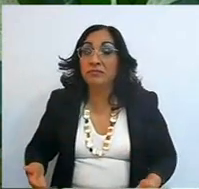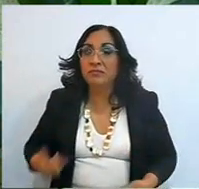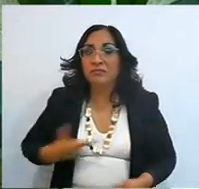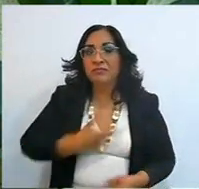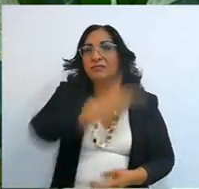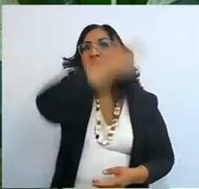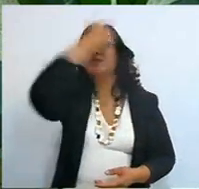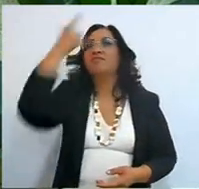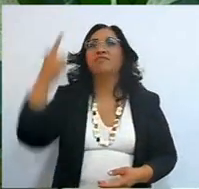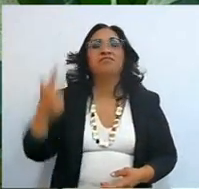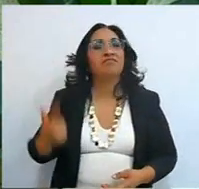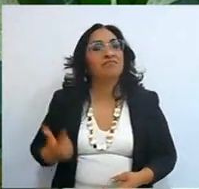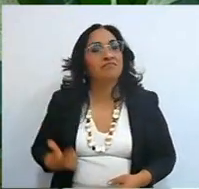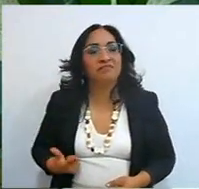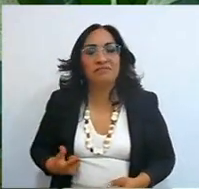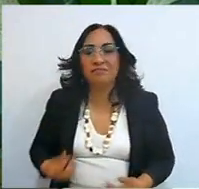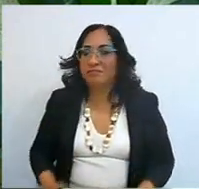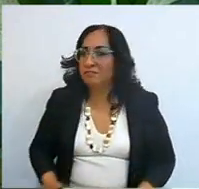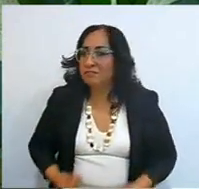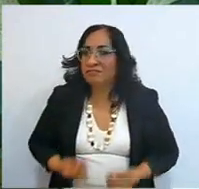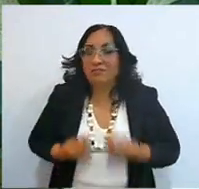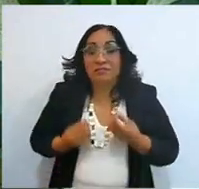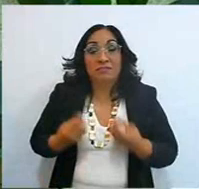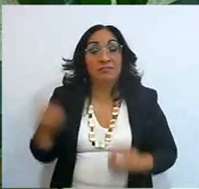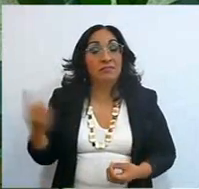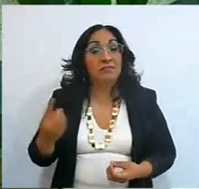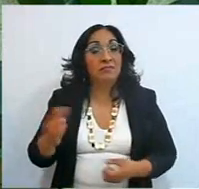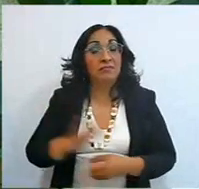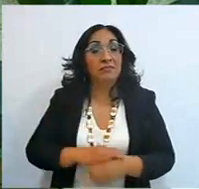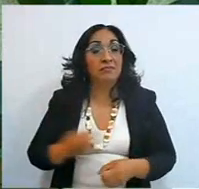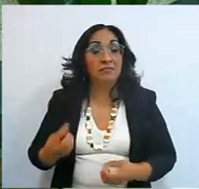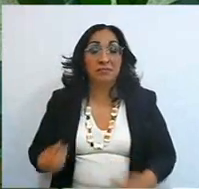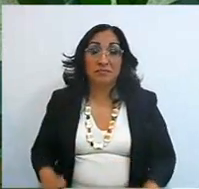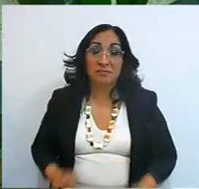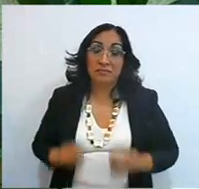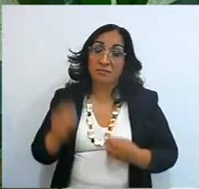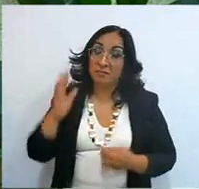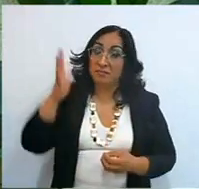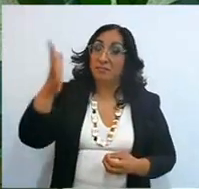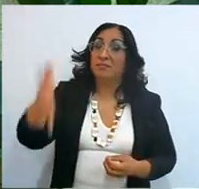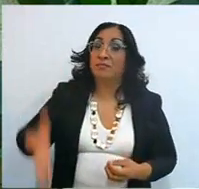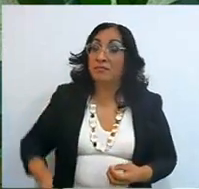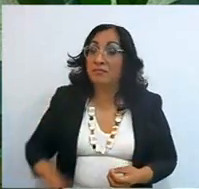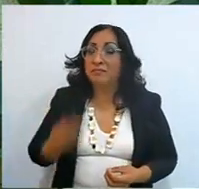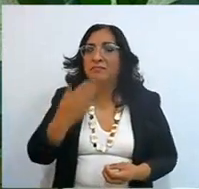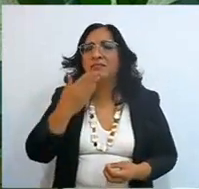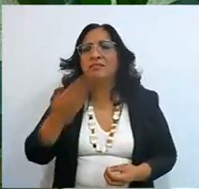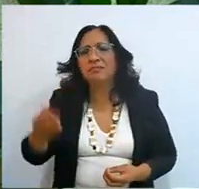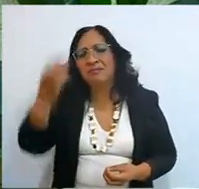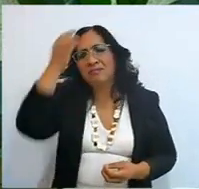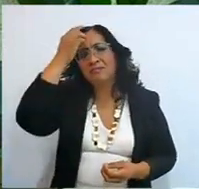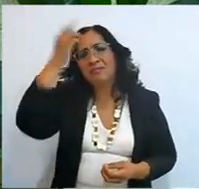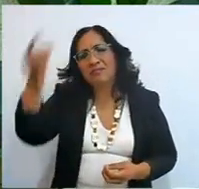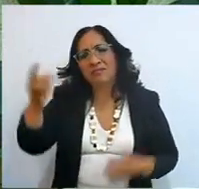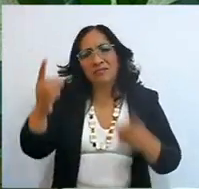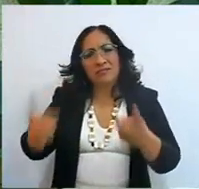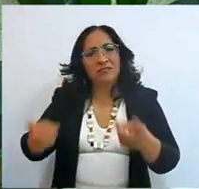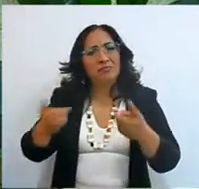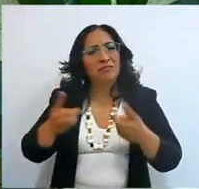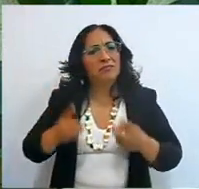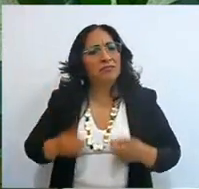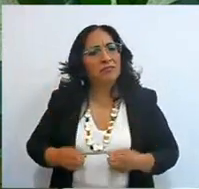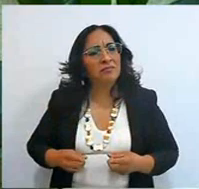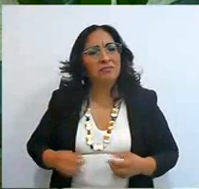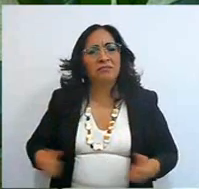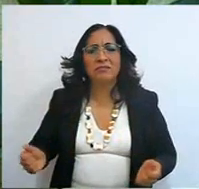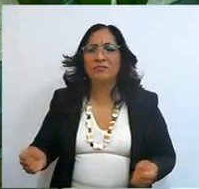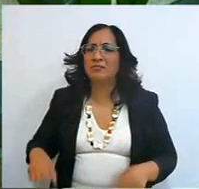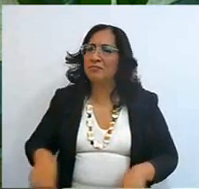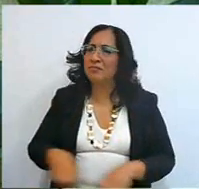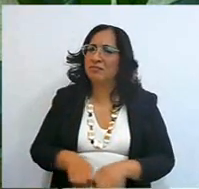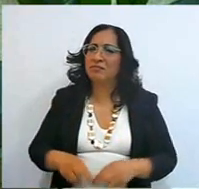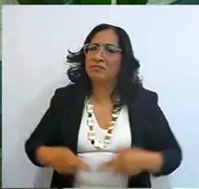because eternal life, and the good life of God on earth, is given to us by grace, as a gift,